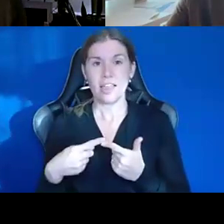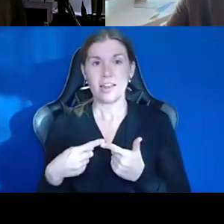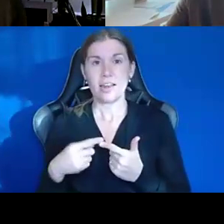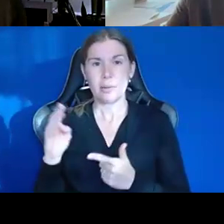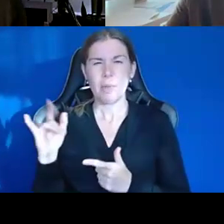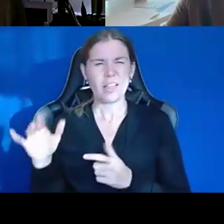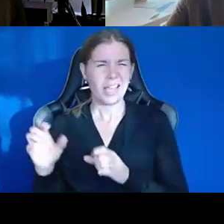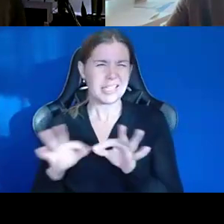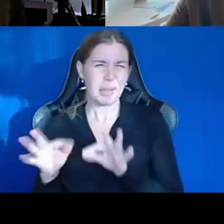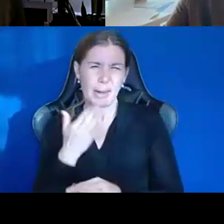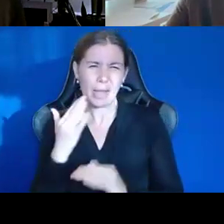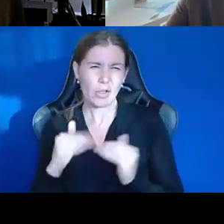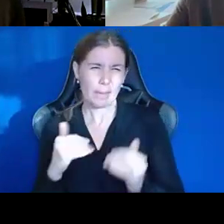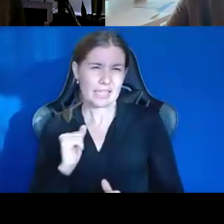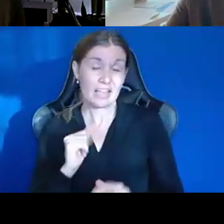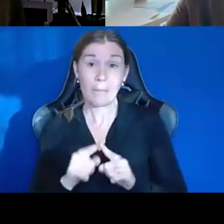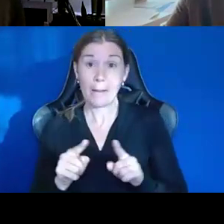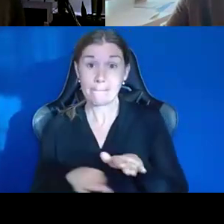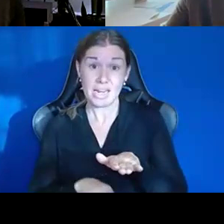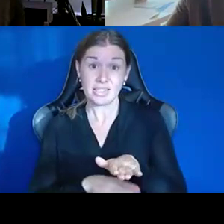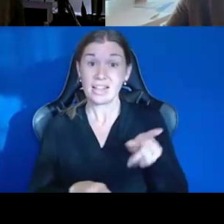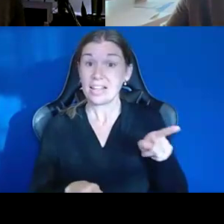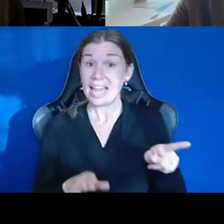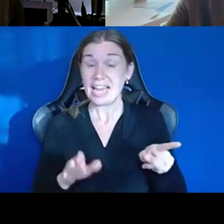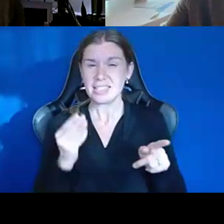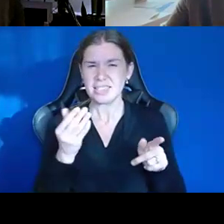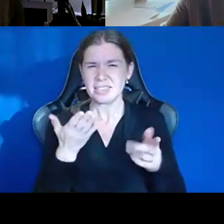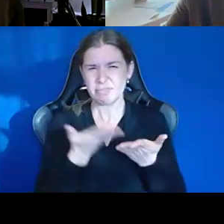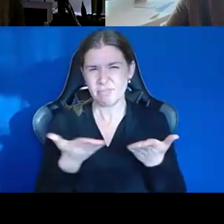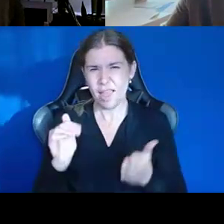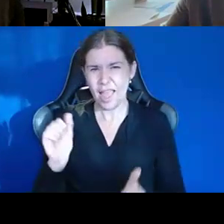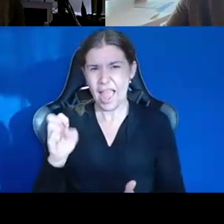it much better than I, but basically, his assets with the business will be excluded.